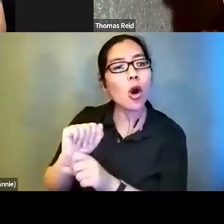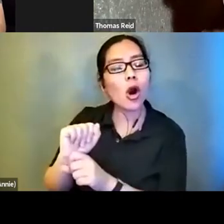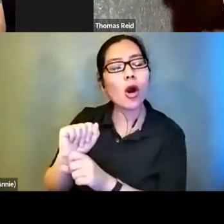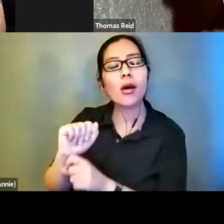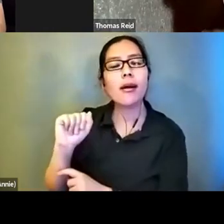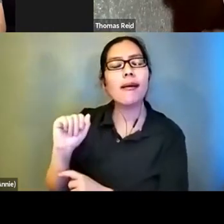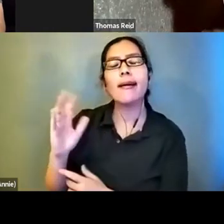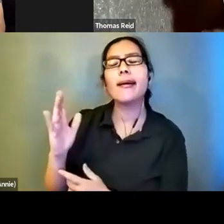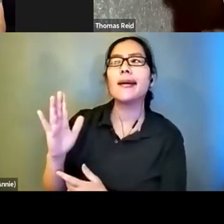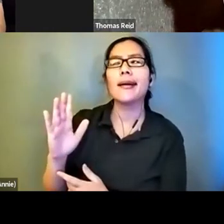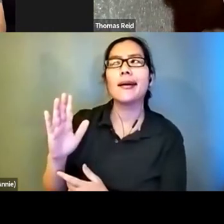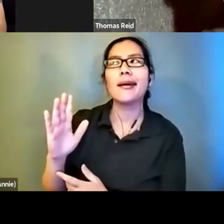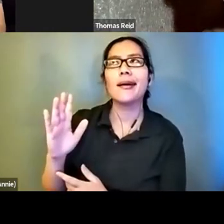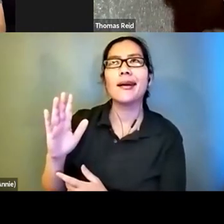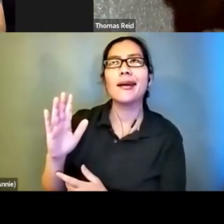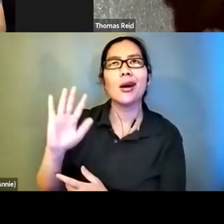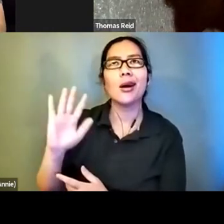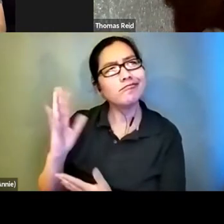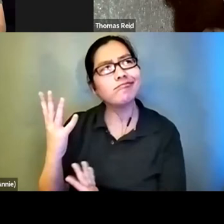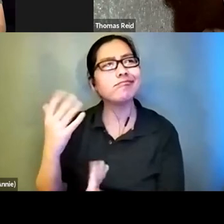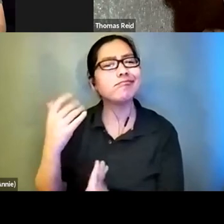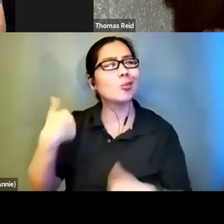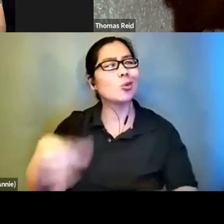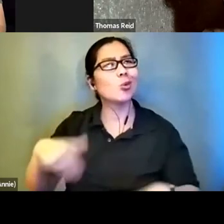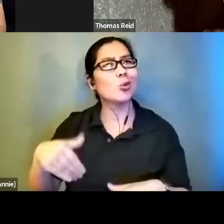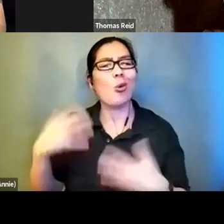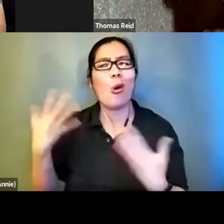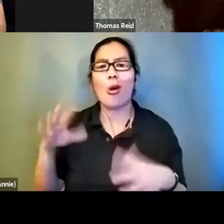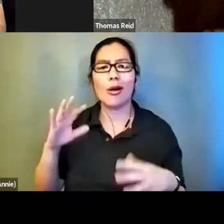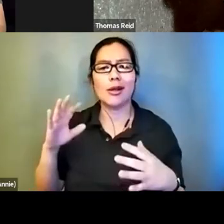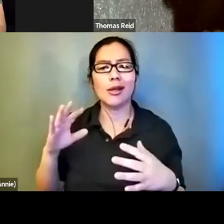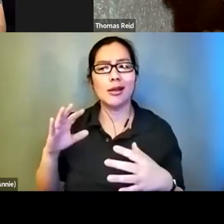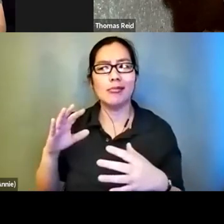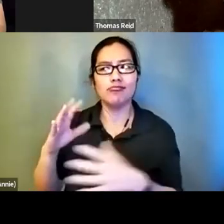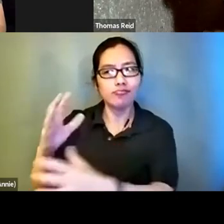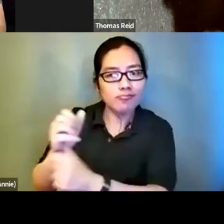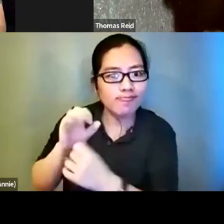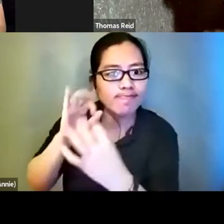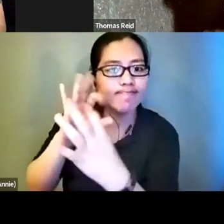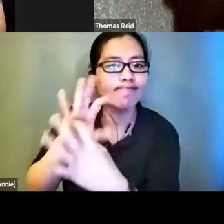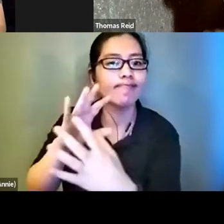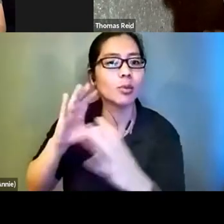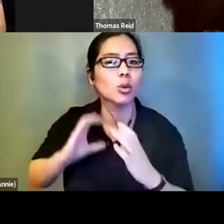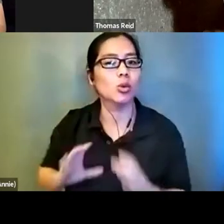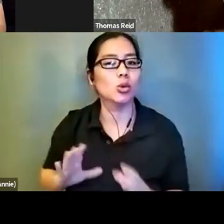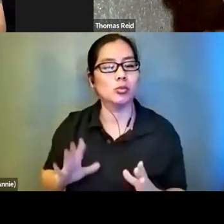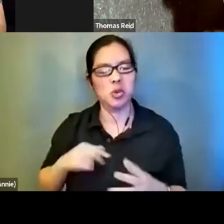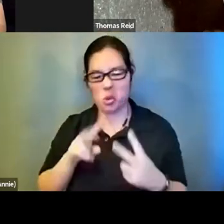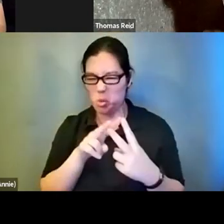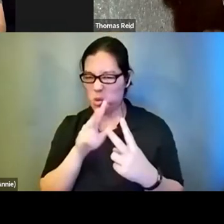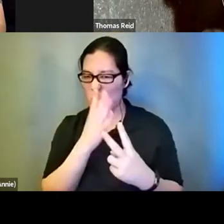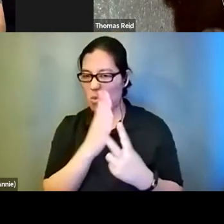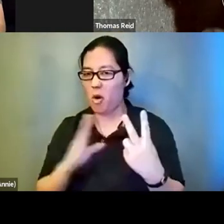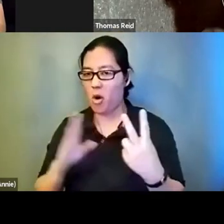opportunities to really hear back from consumers. So I got a two parter for you. What